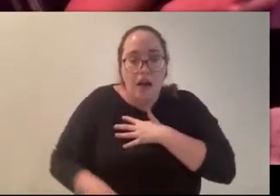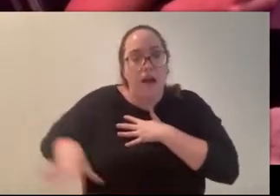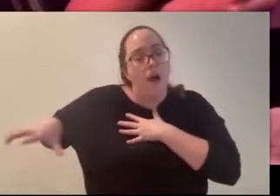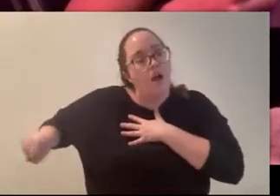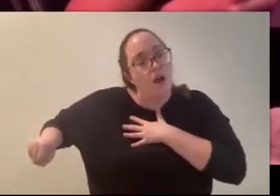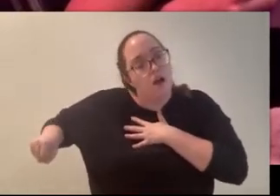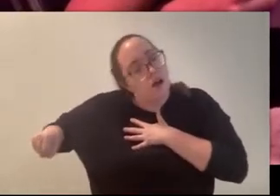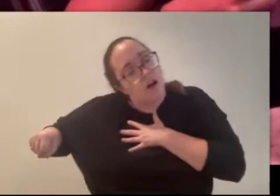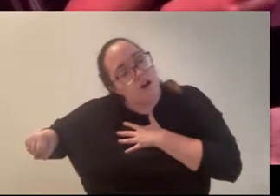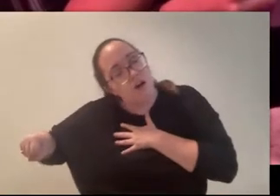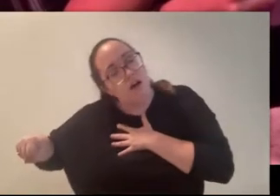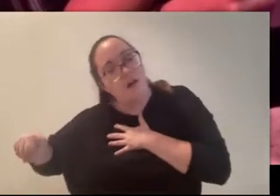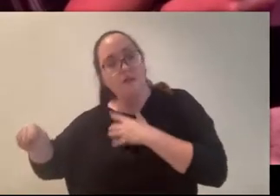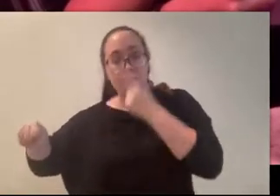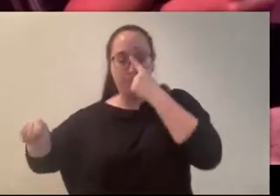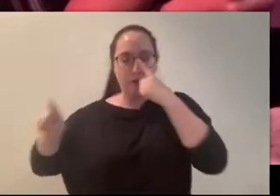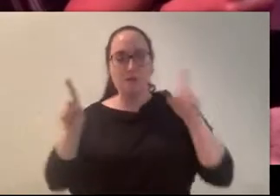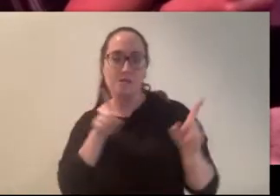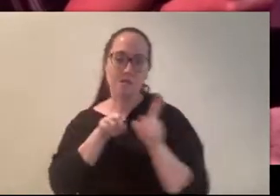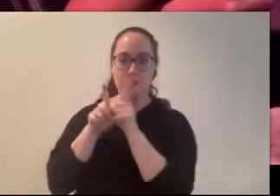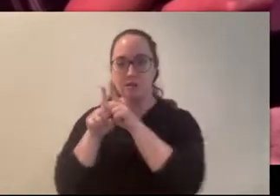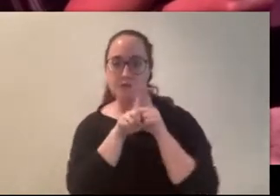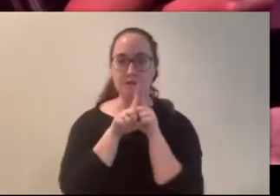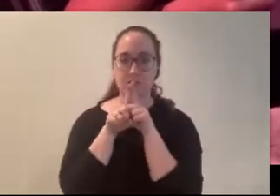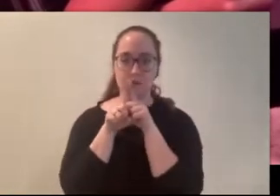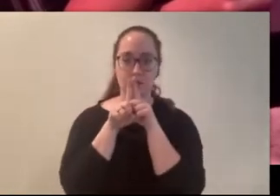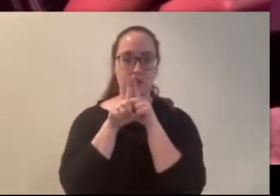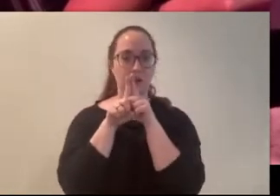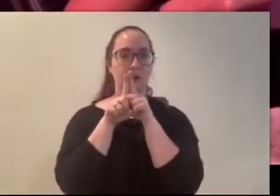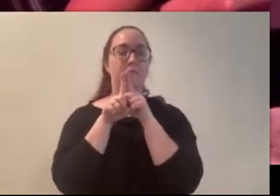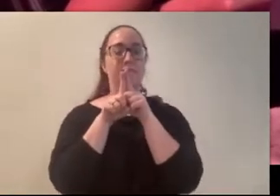me in close so that her lips were beside my ear. Through the